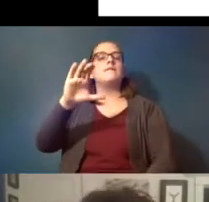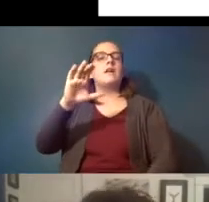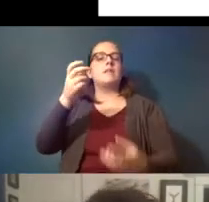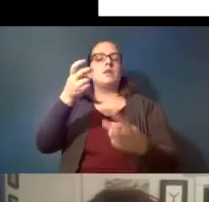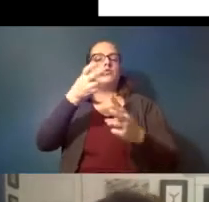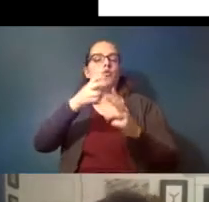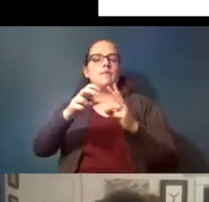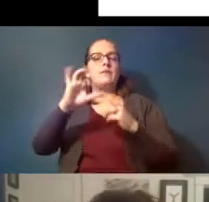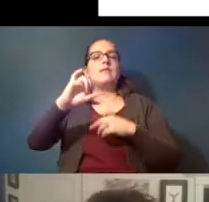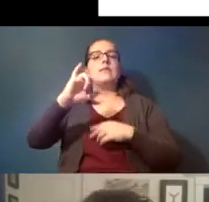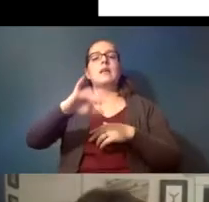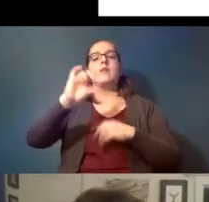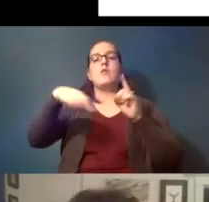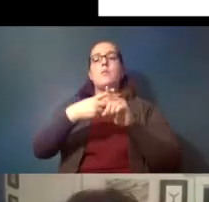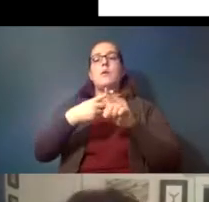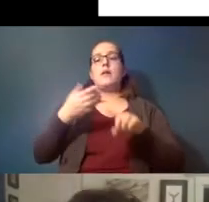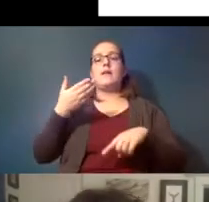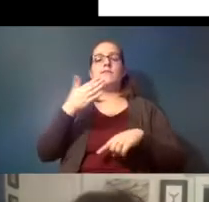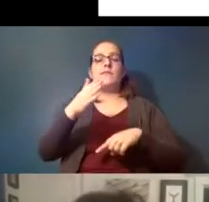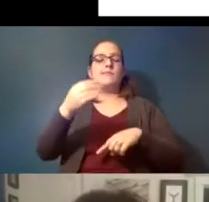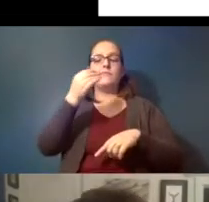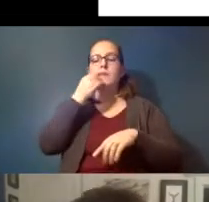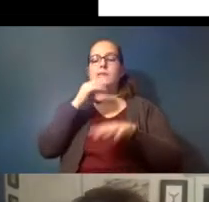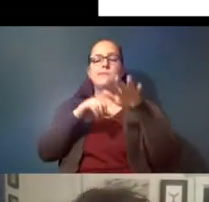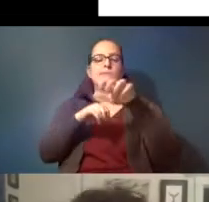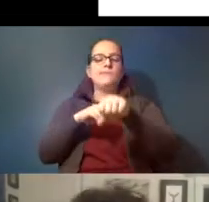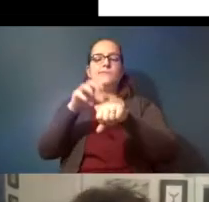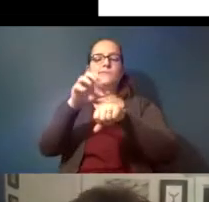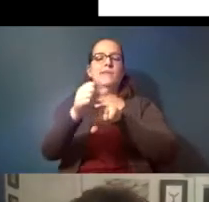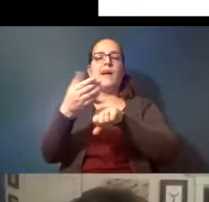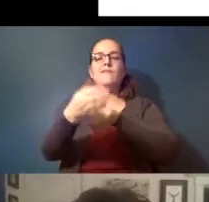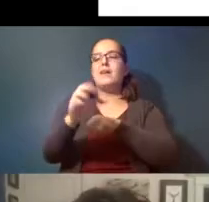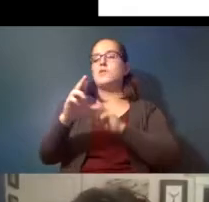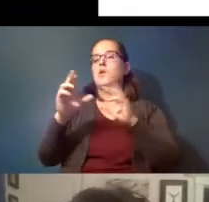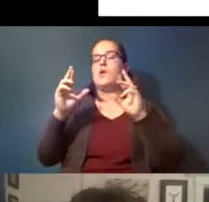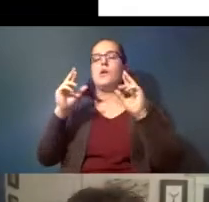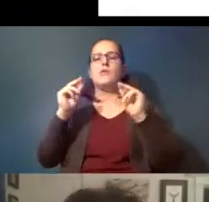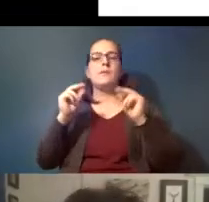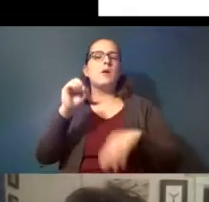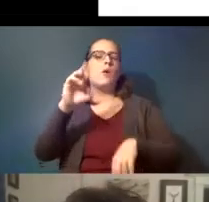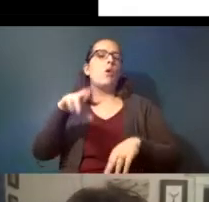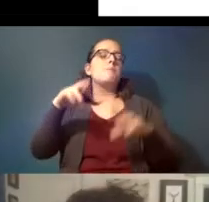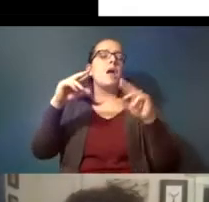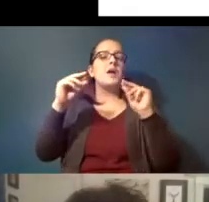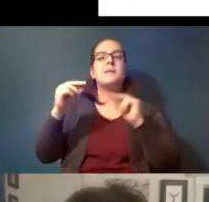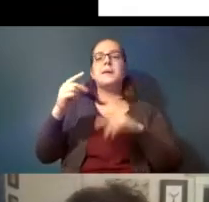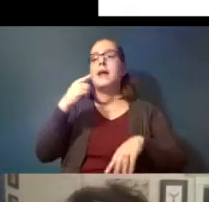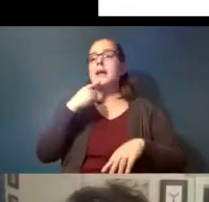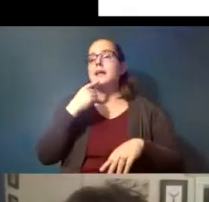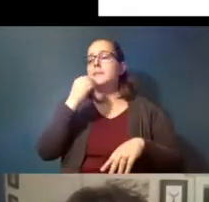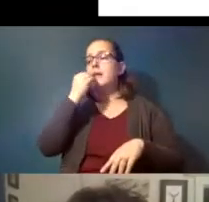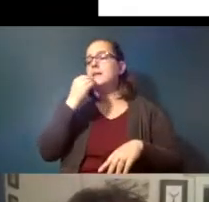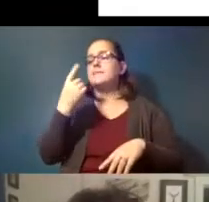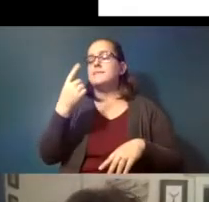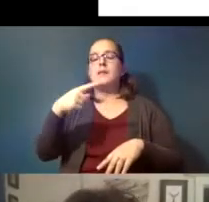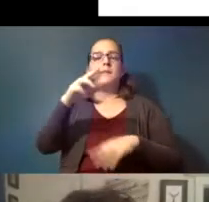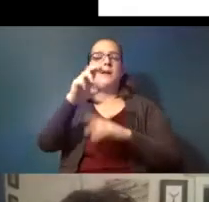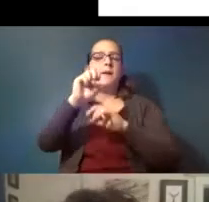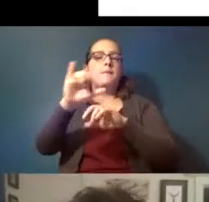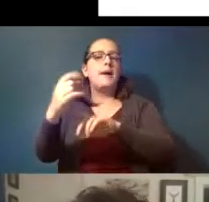a fish eats you know a smaller fish or a crab or a crab eats you know a prey item and that causes